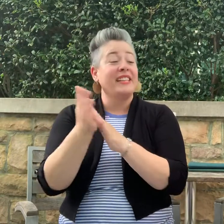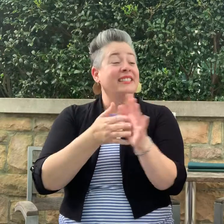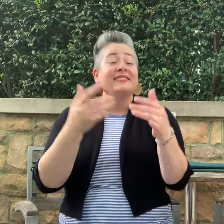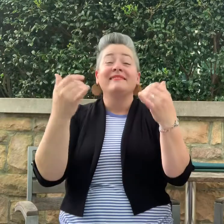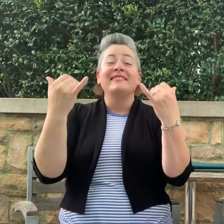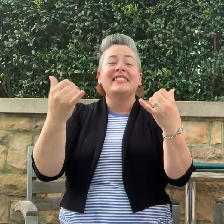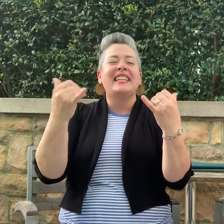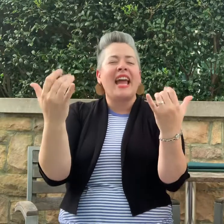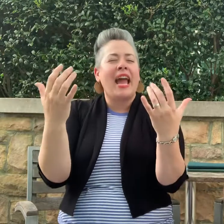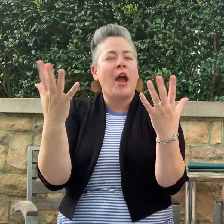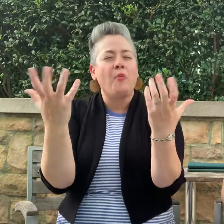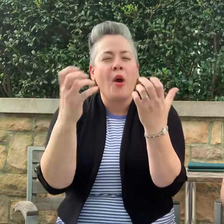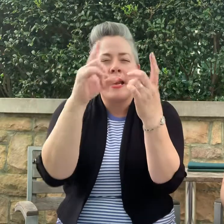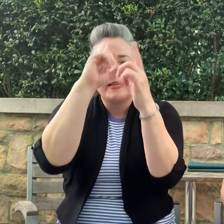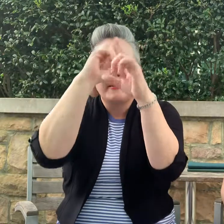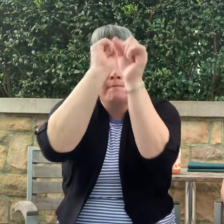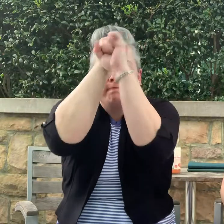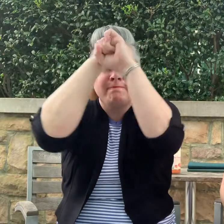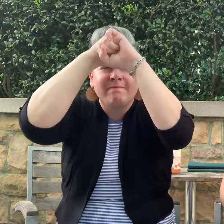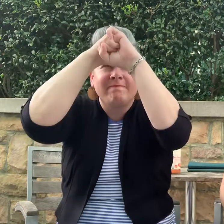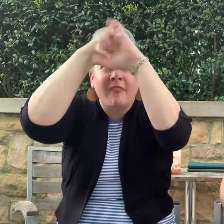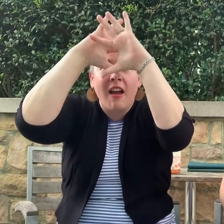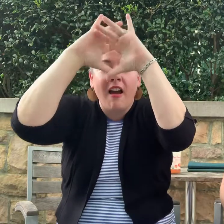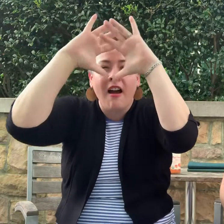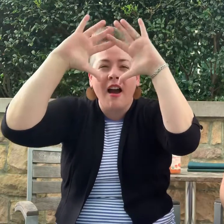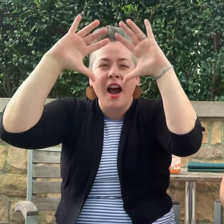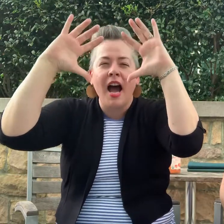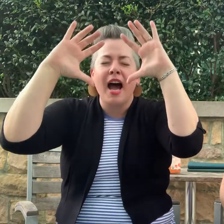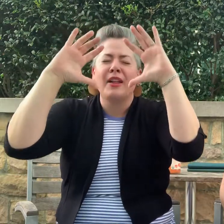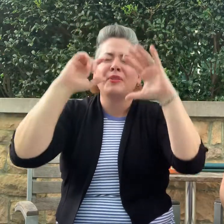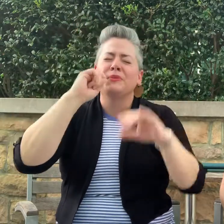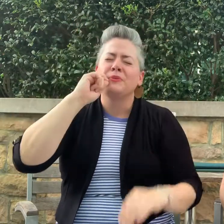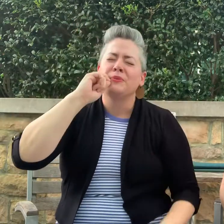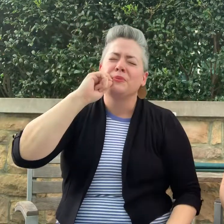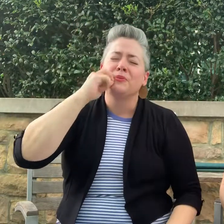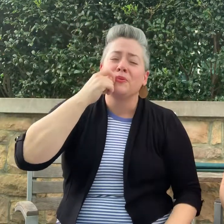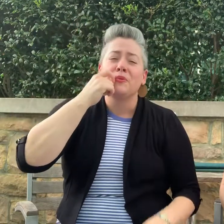Today we wanted to share with you the most